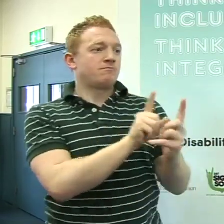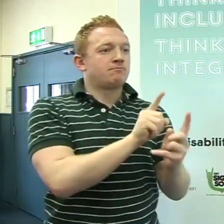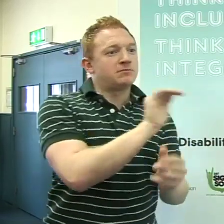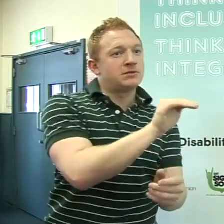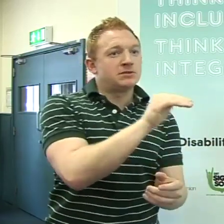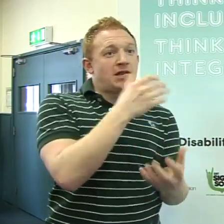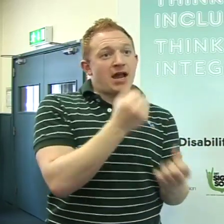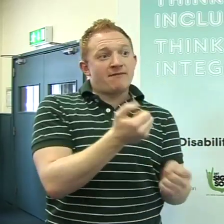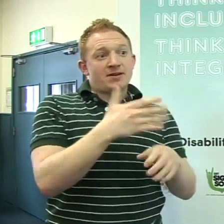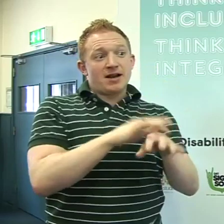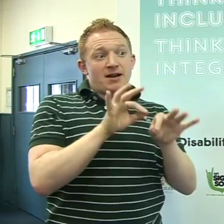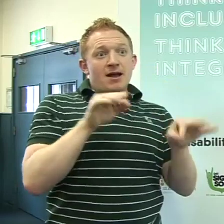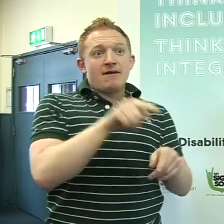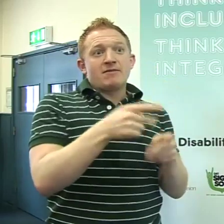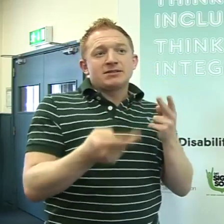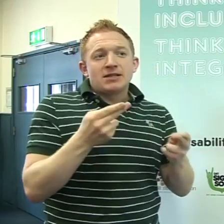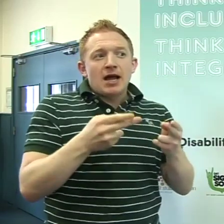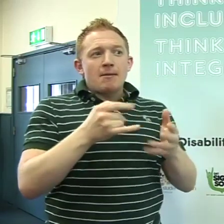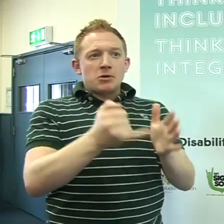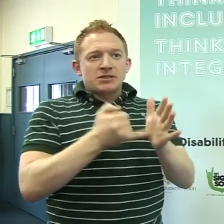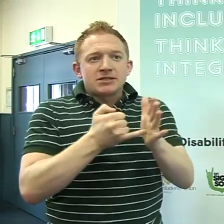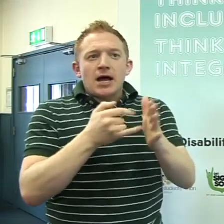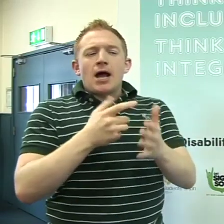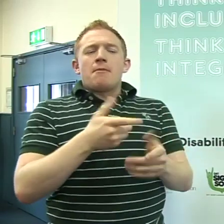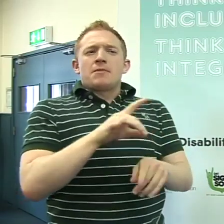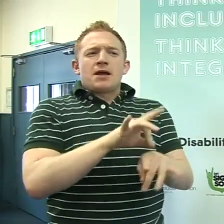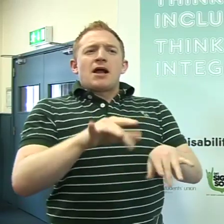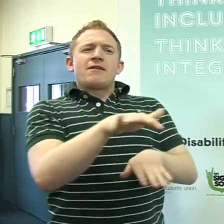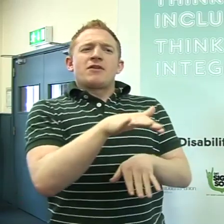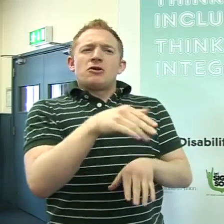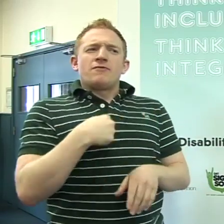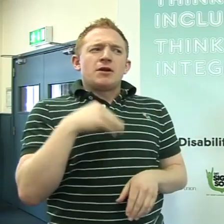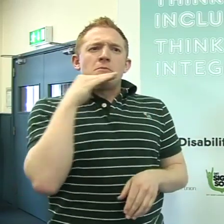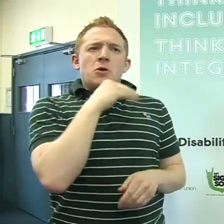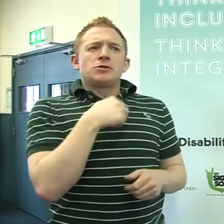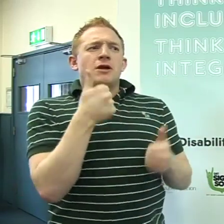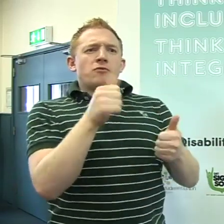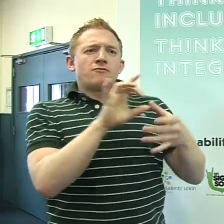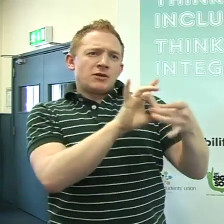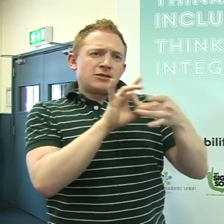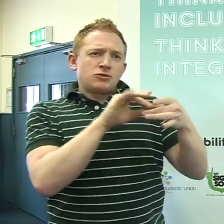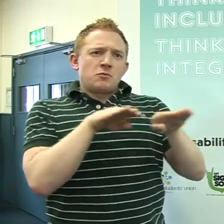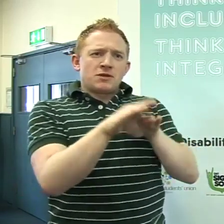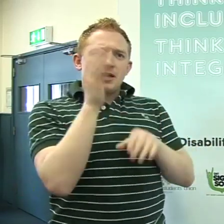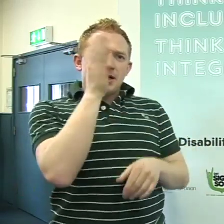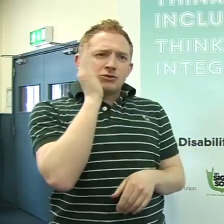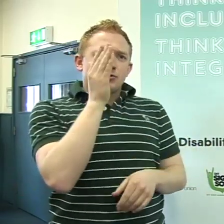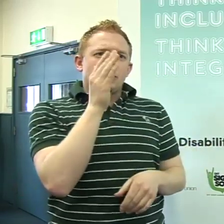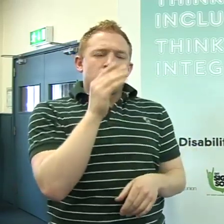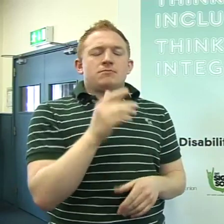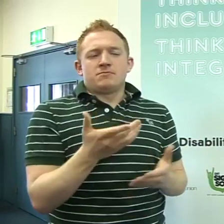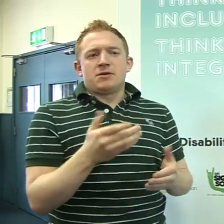good at emailing deaf people to let them know when the assignment is due and areas that